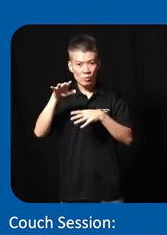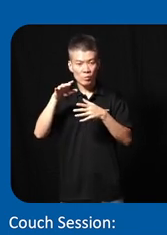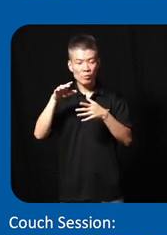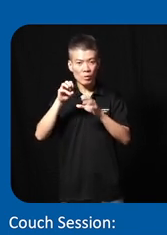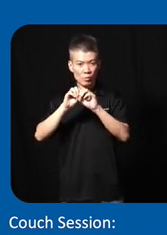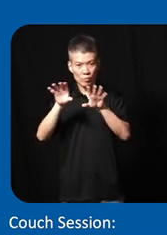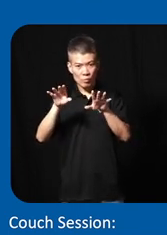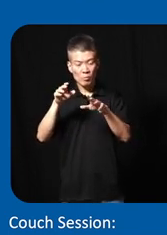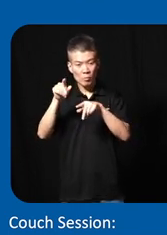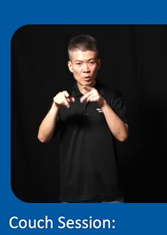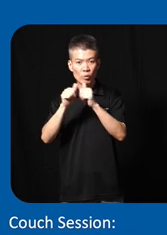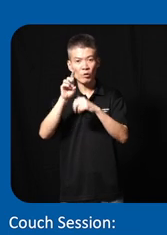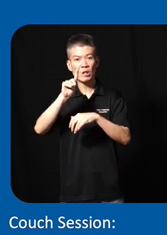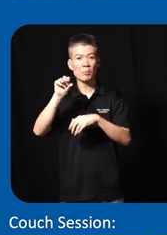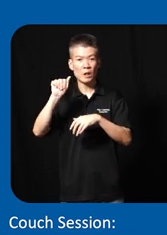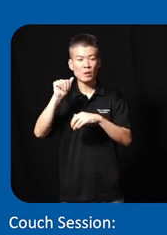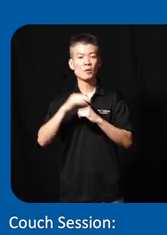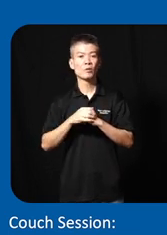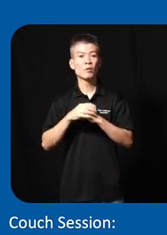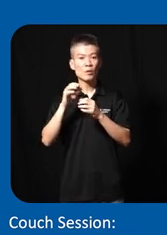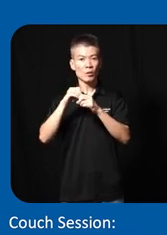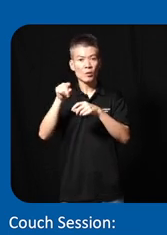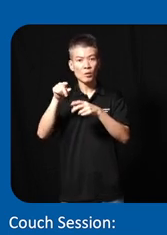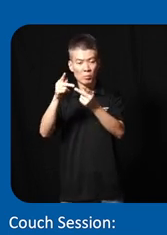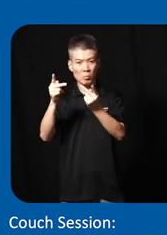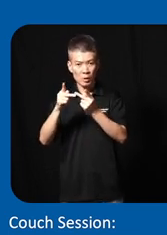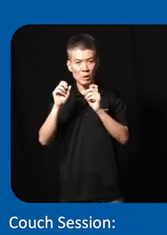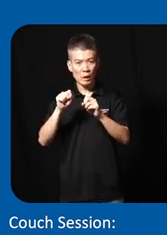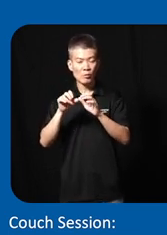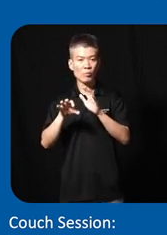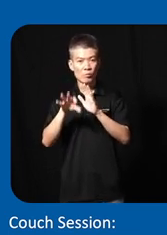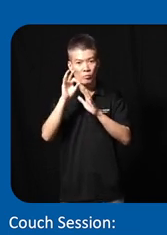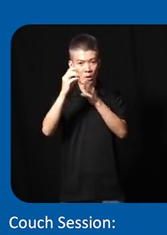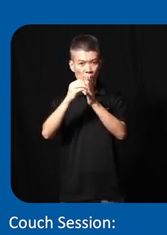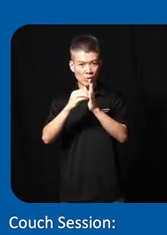of person with disability and in Baner masine we were able to document around